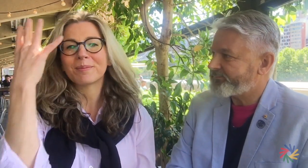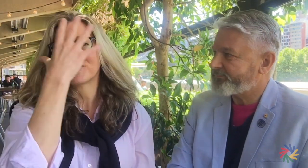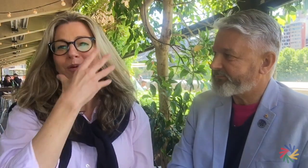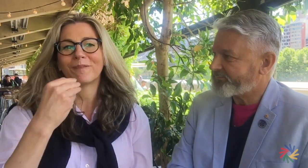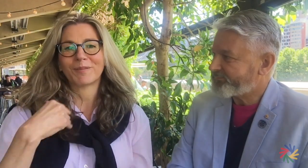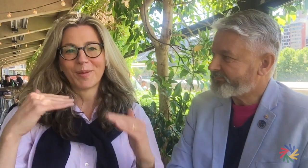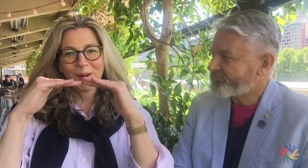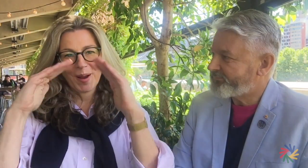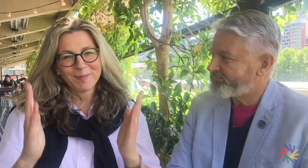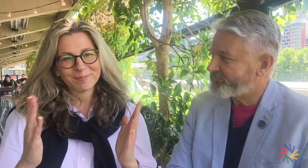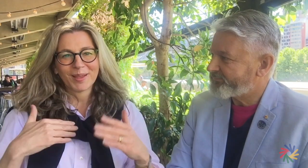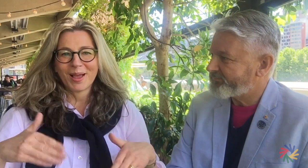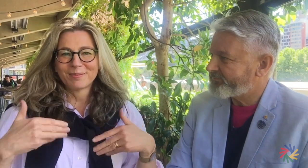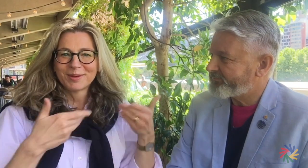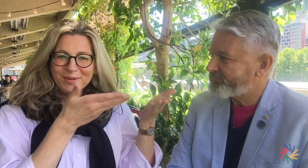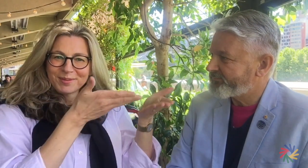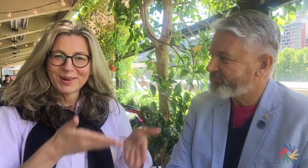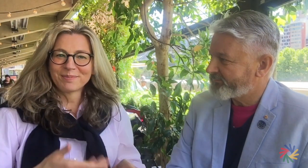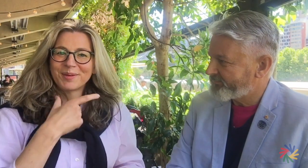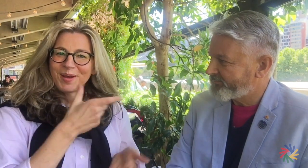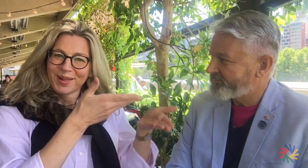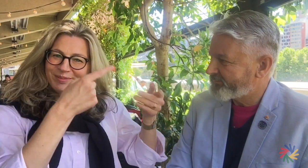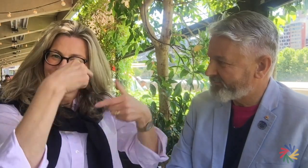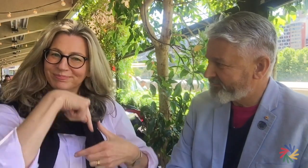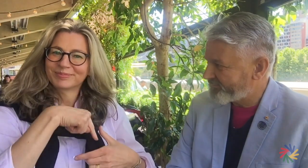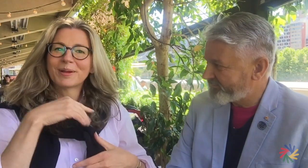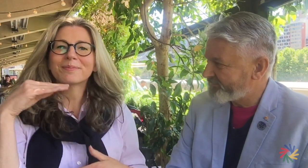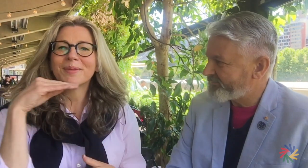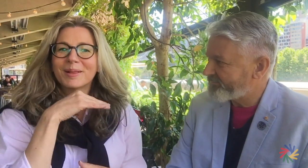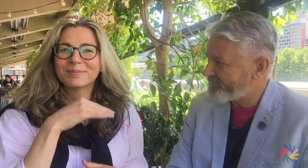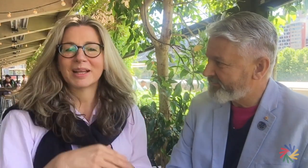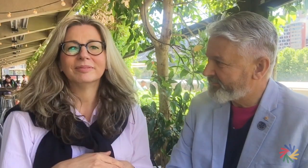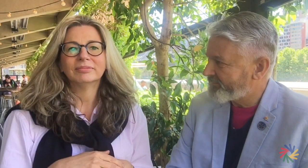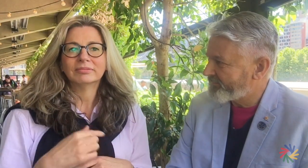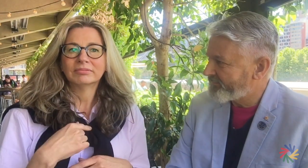I am very pleased to be able to welcome him to Melbourne today.